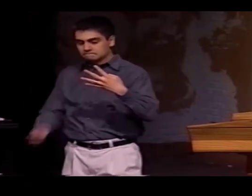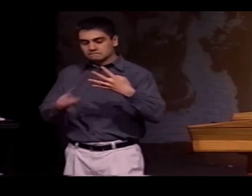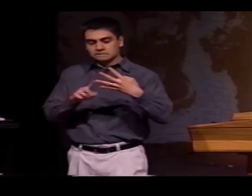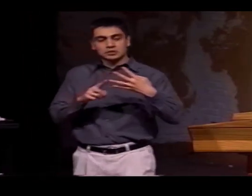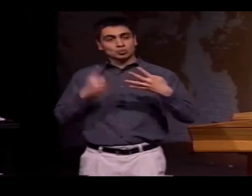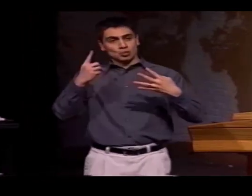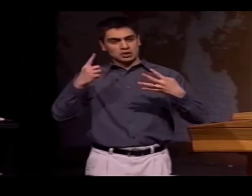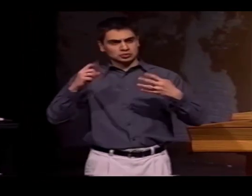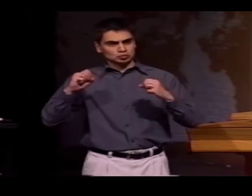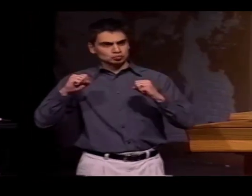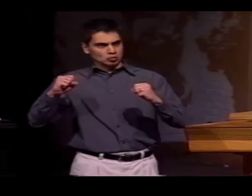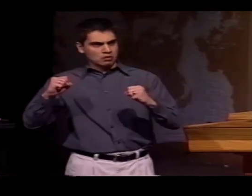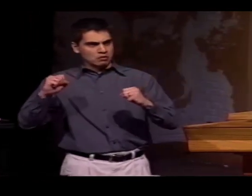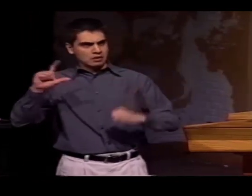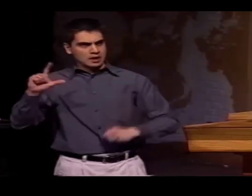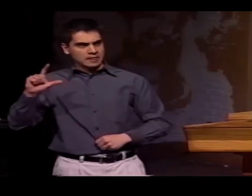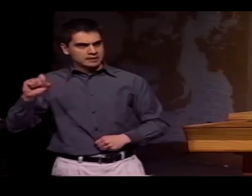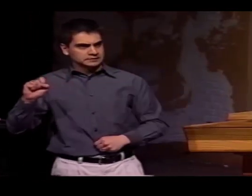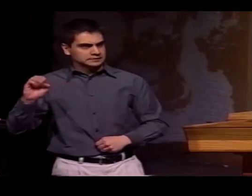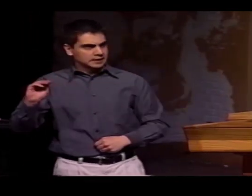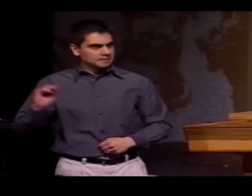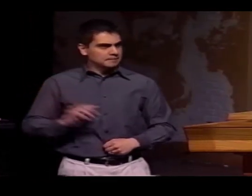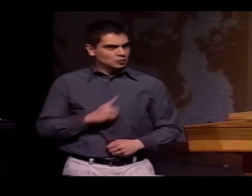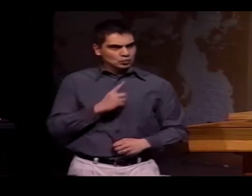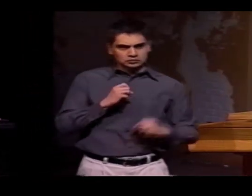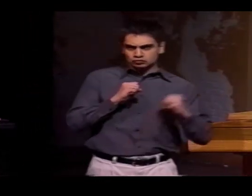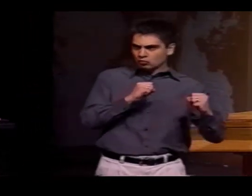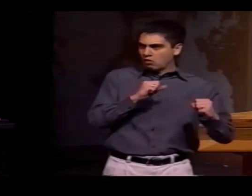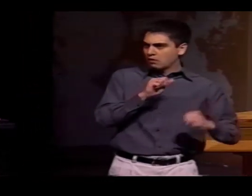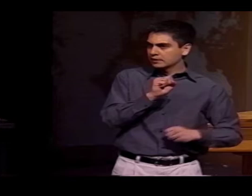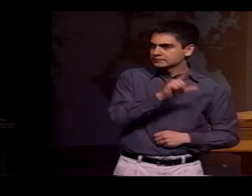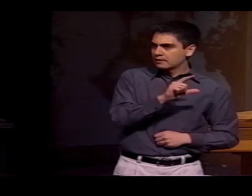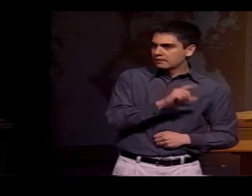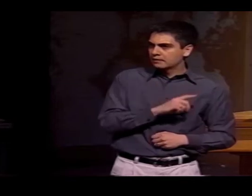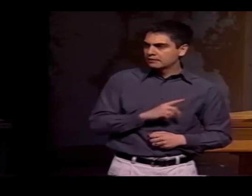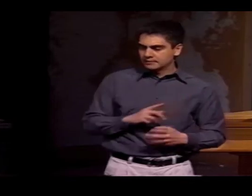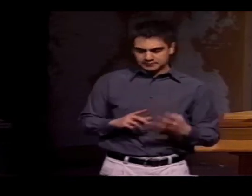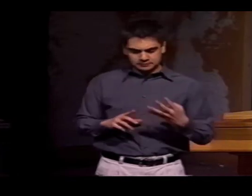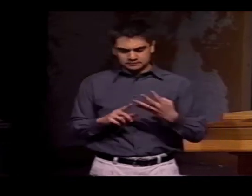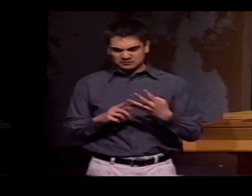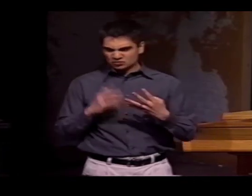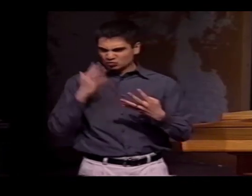THE NEXT PERSON INVOLVED WAS A COMPLETELY DOMINANT LSM USER